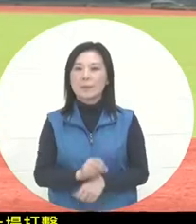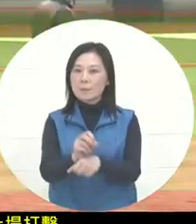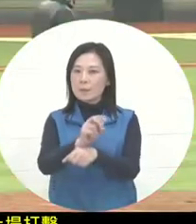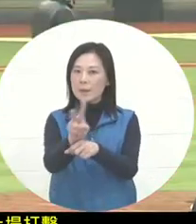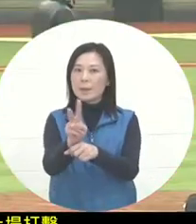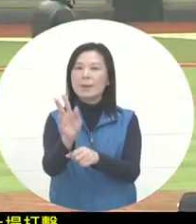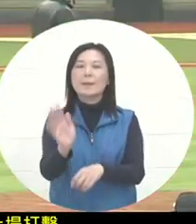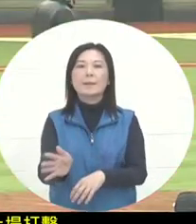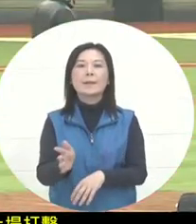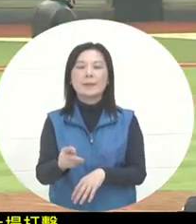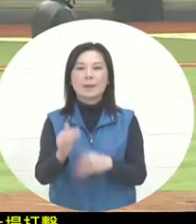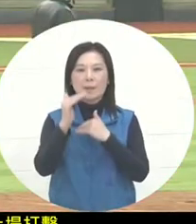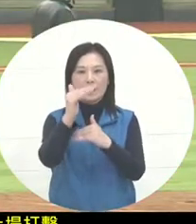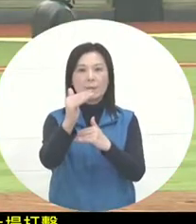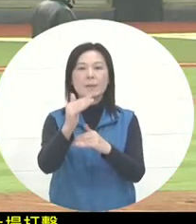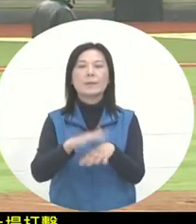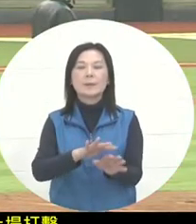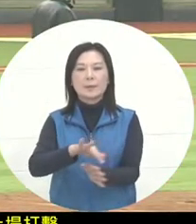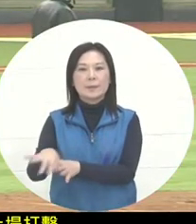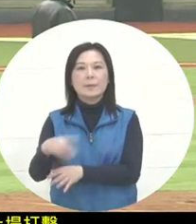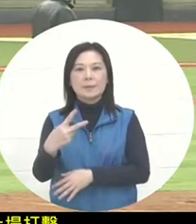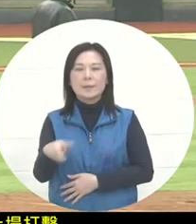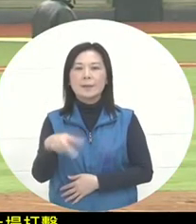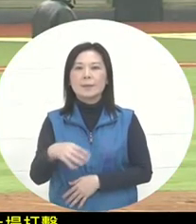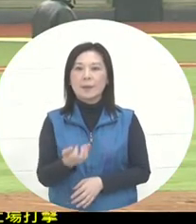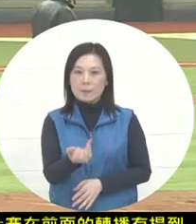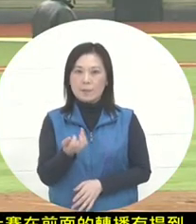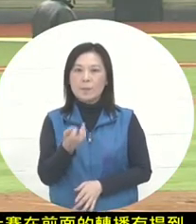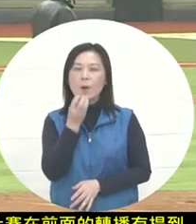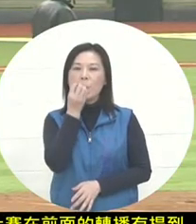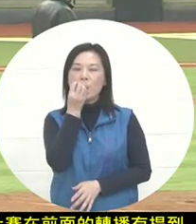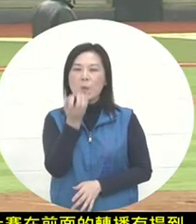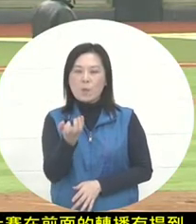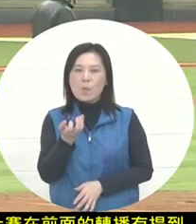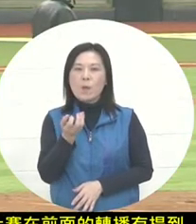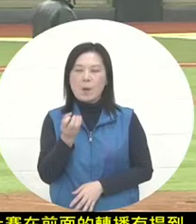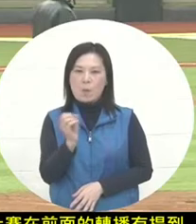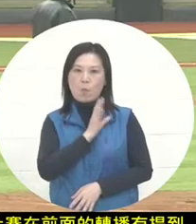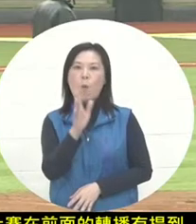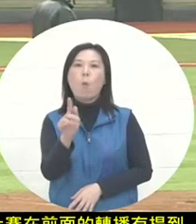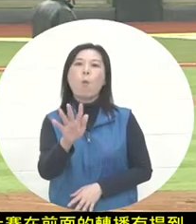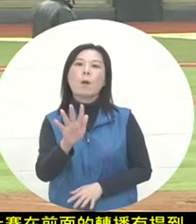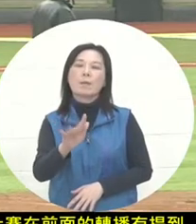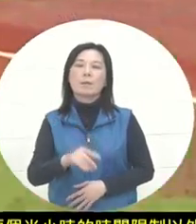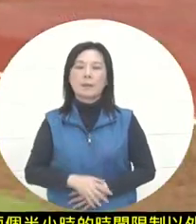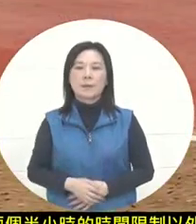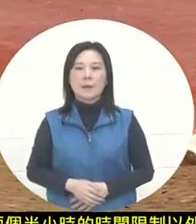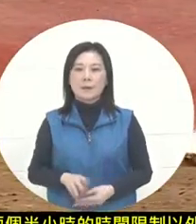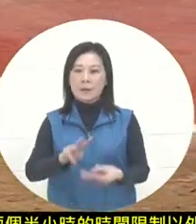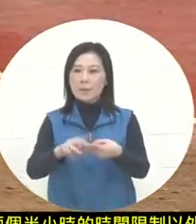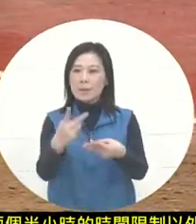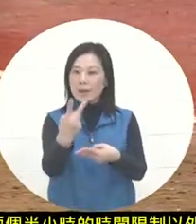of two and a half hours , and there is also a rule for ending early. At this time, the runner of the second thunder is running towards the third thunder